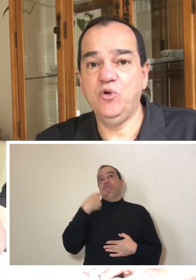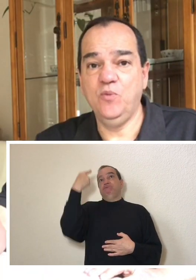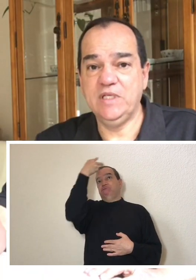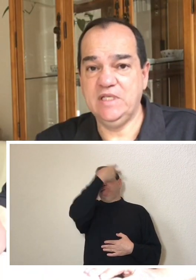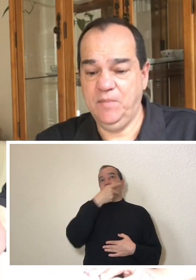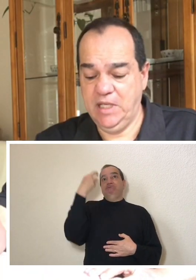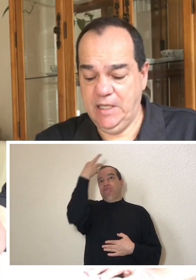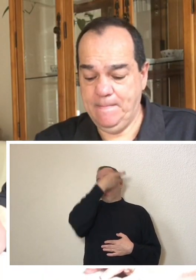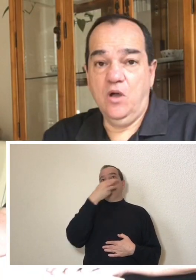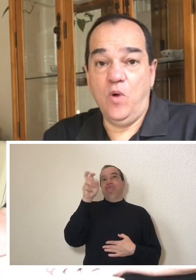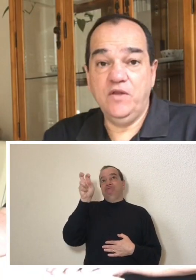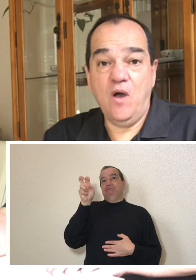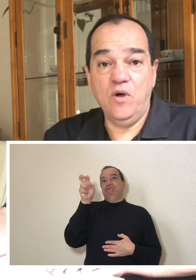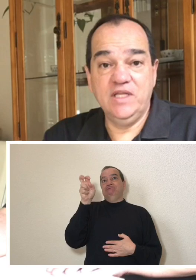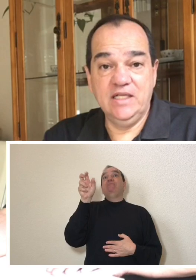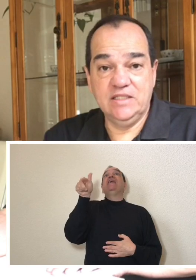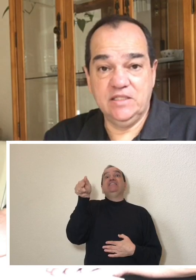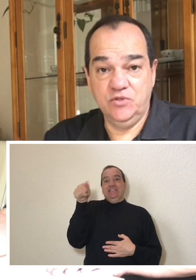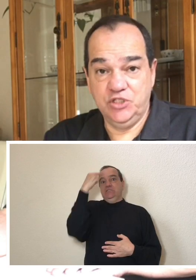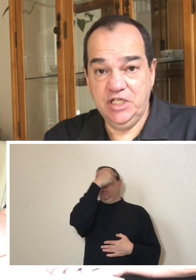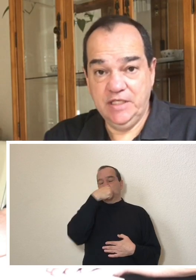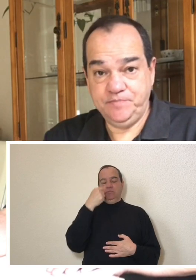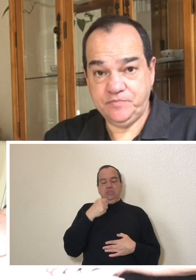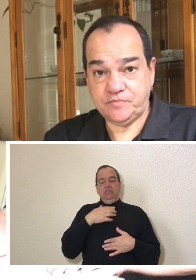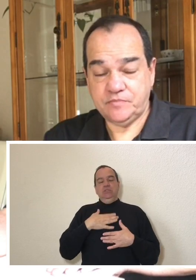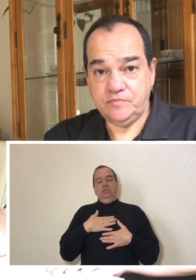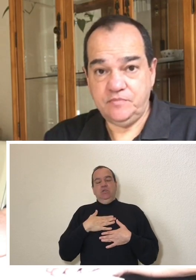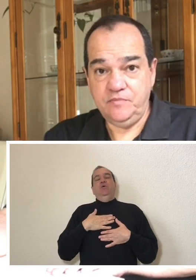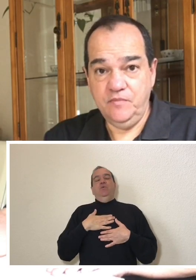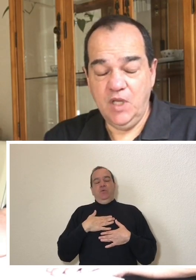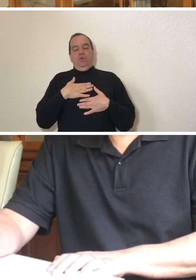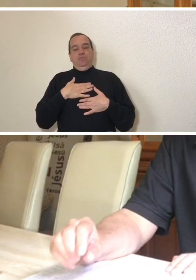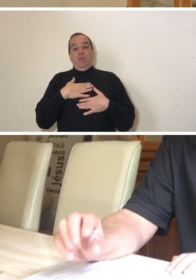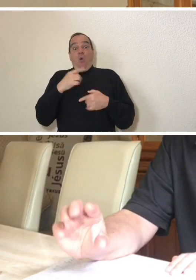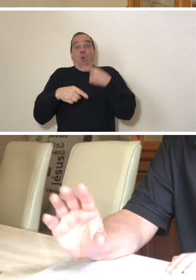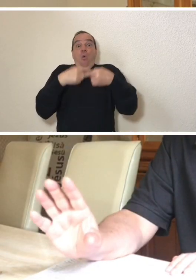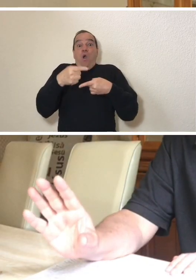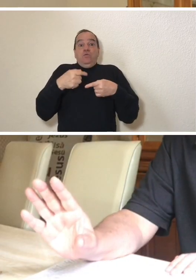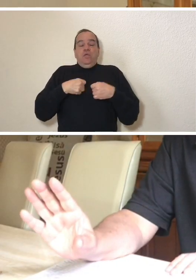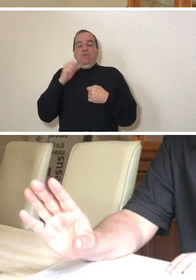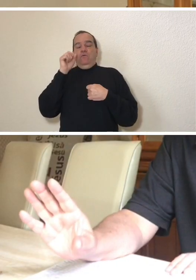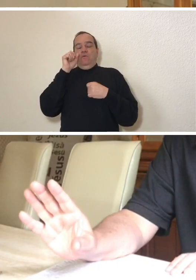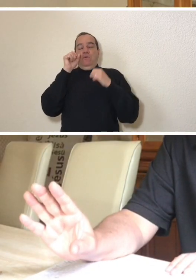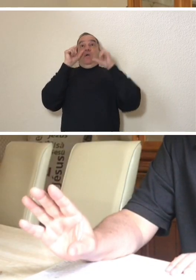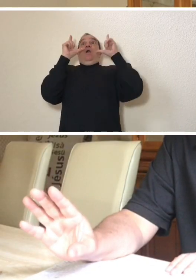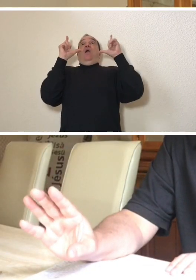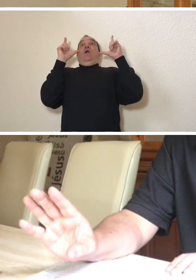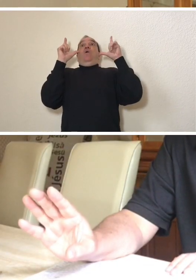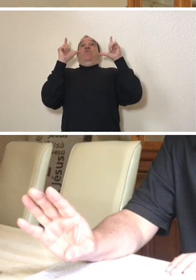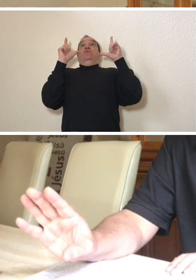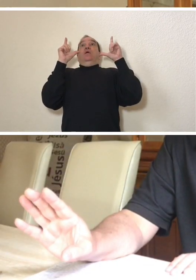and I stayed there for a week.When I woke up from the surgery I opened my eyes and I realized that my vision